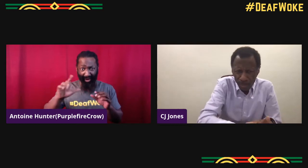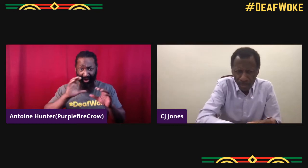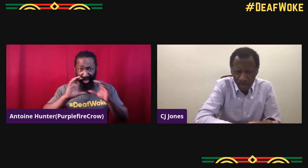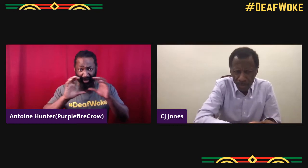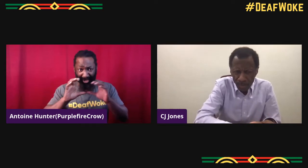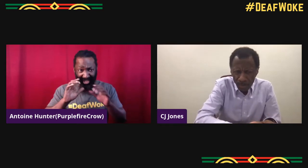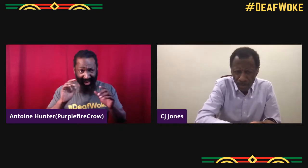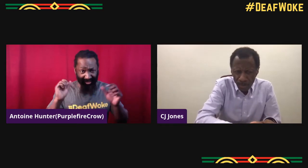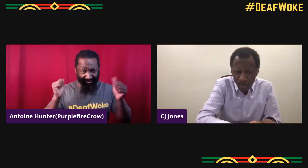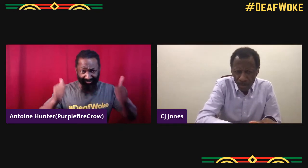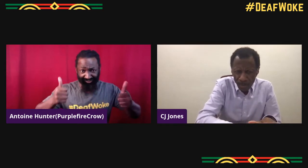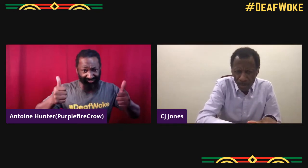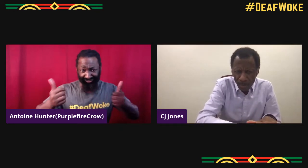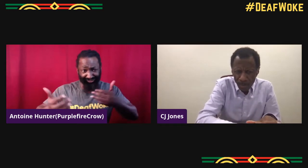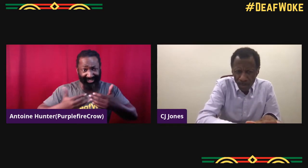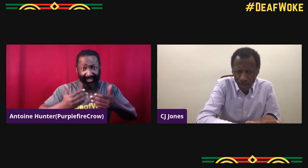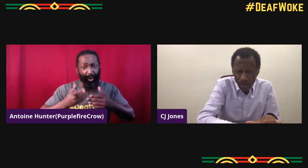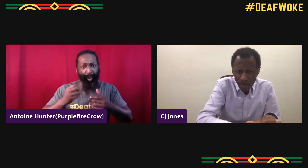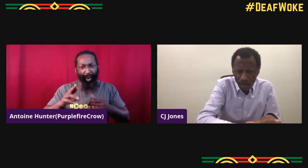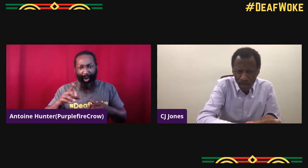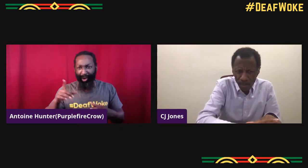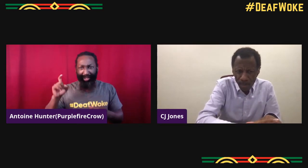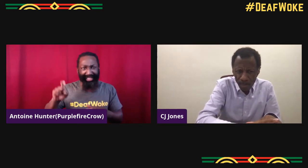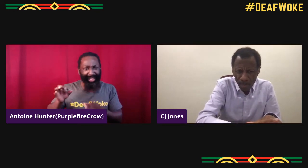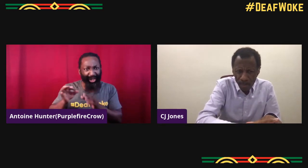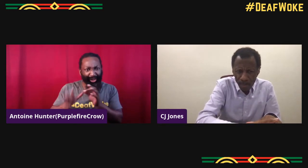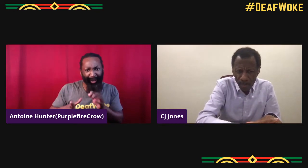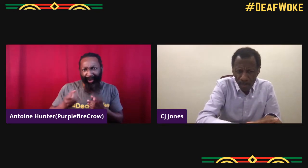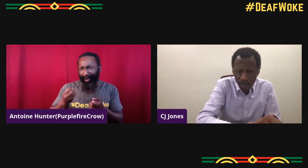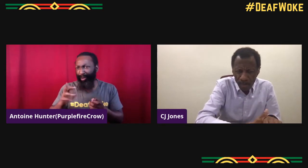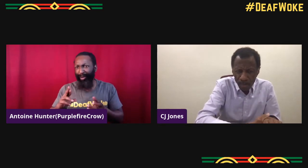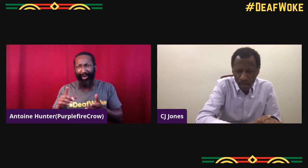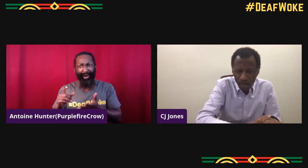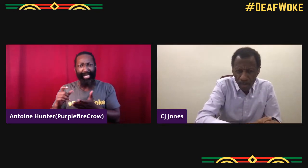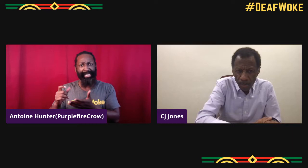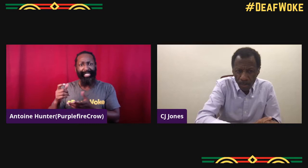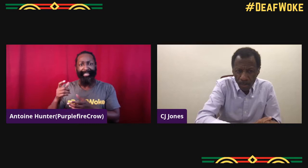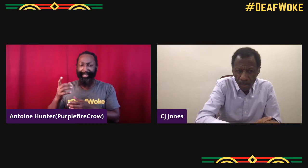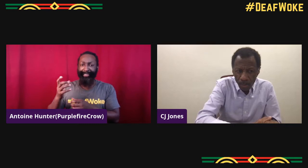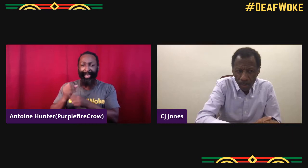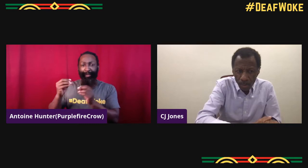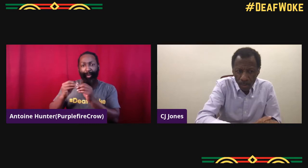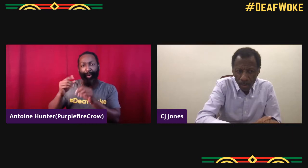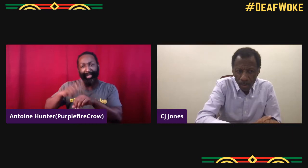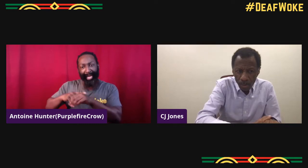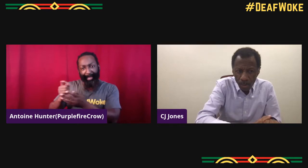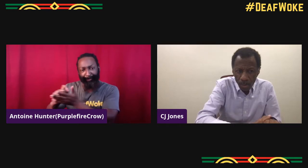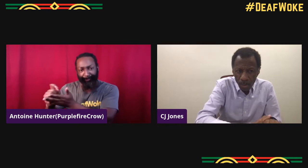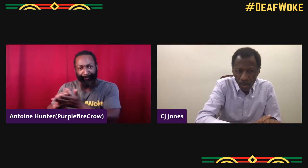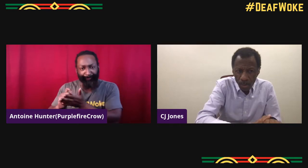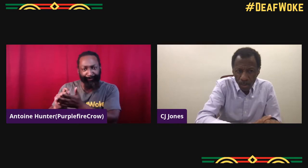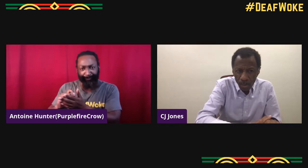and how was the communication through that process? Did you need interpreters?